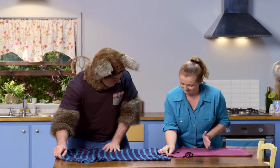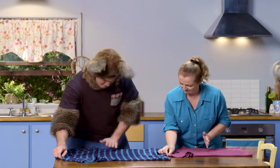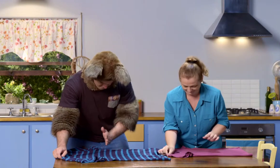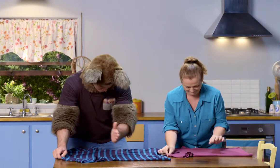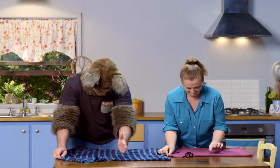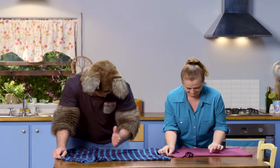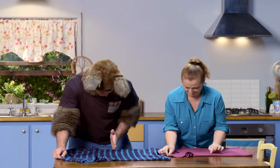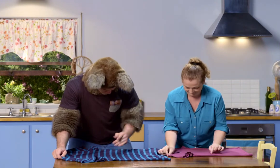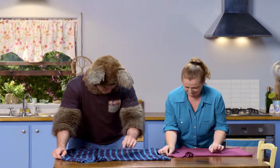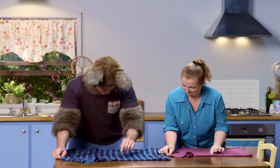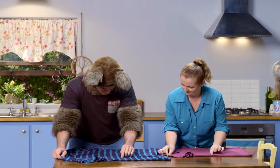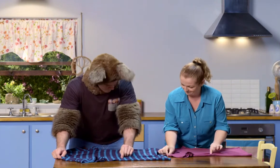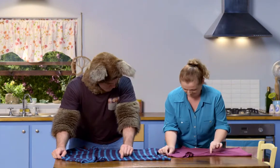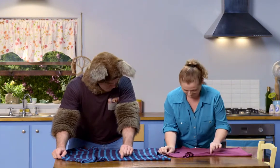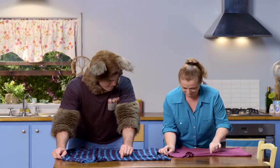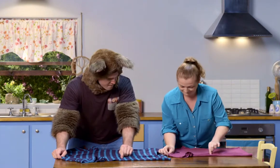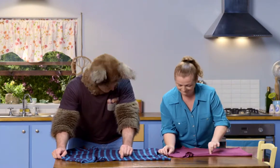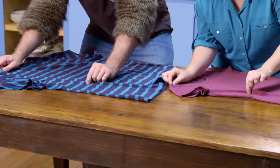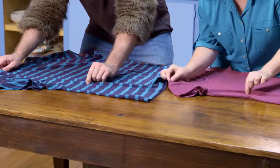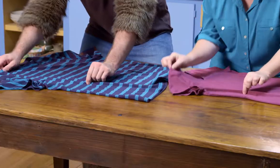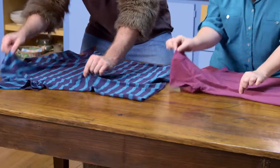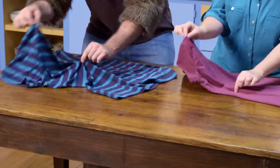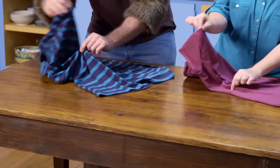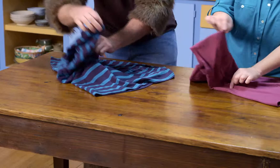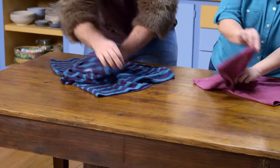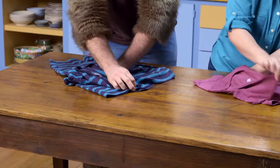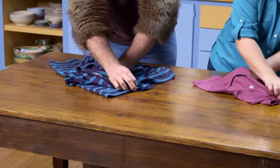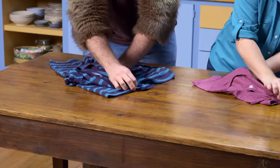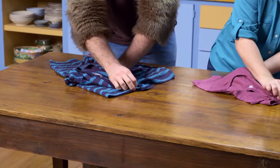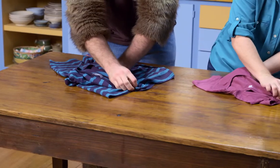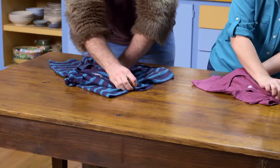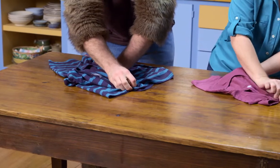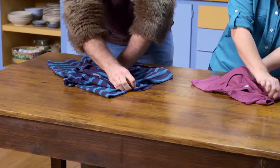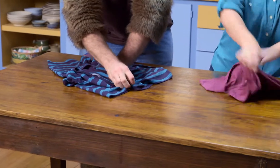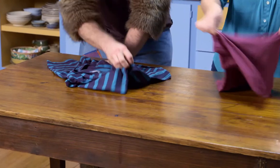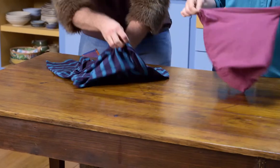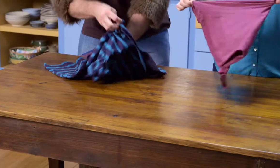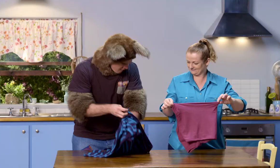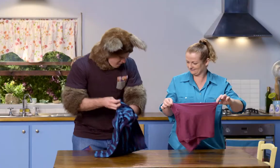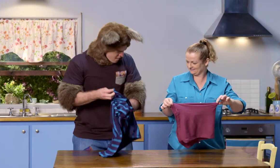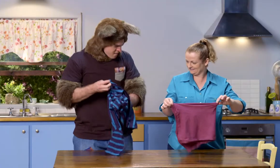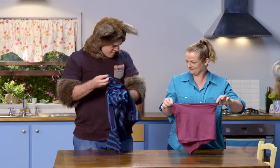and then half way down the shirt, pinch some more fabric together. Fold it over, twist it around...